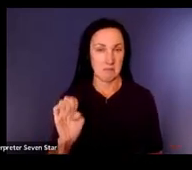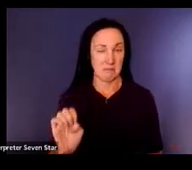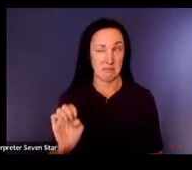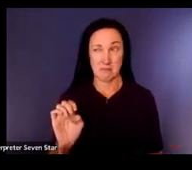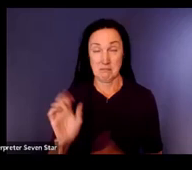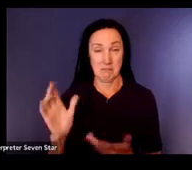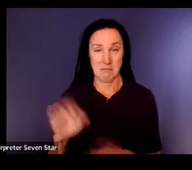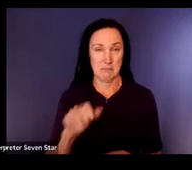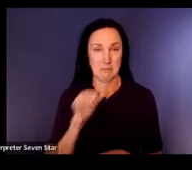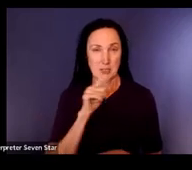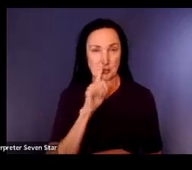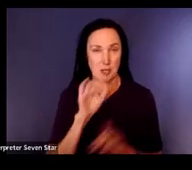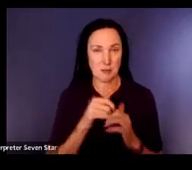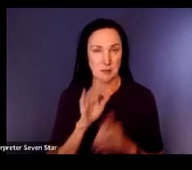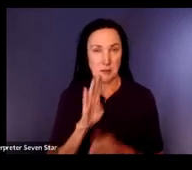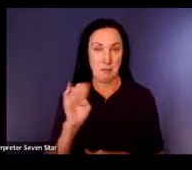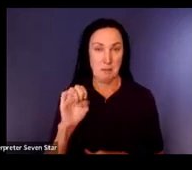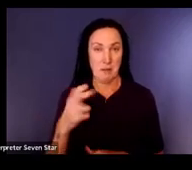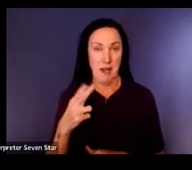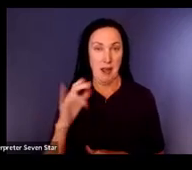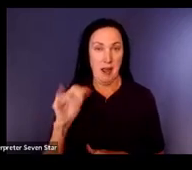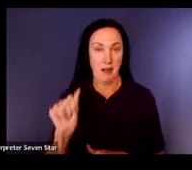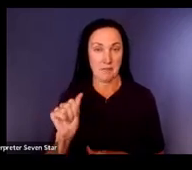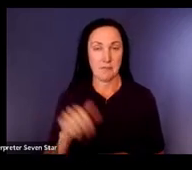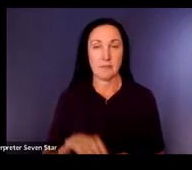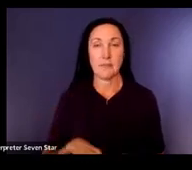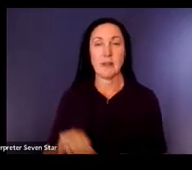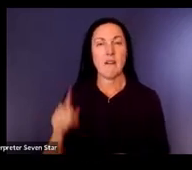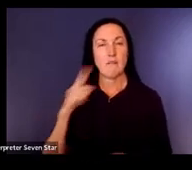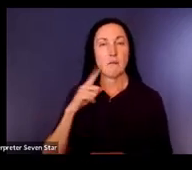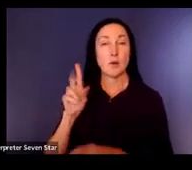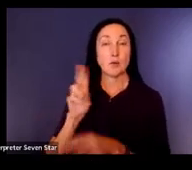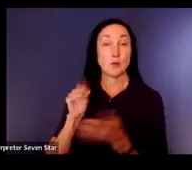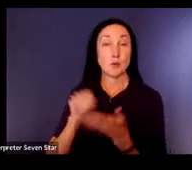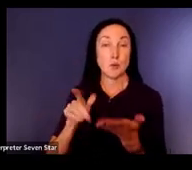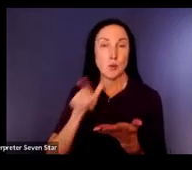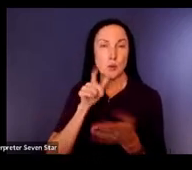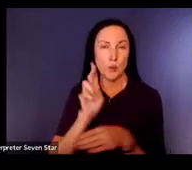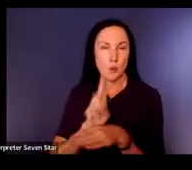assessment is used to determine supports for students who are using manual language systems.